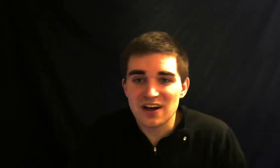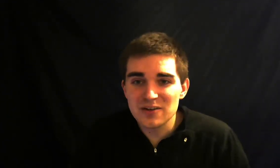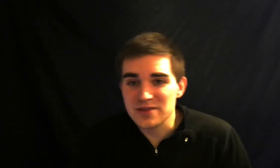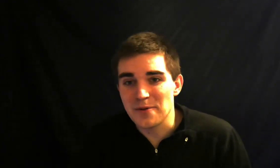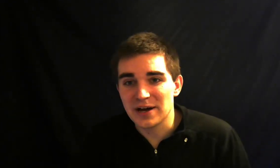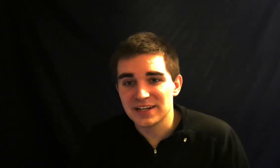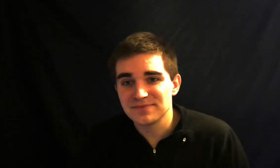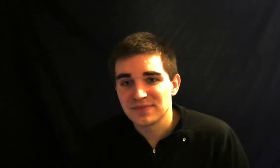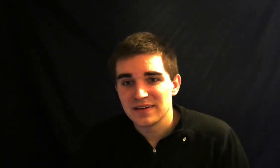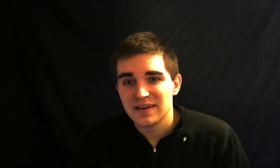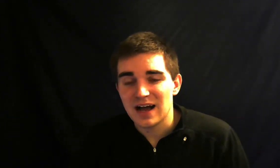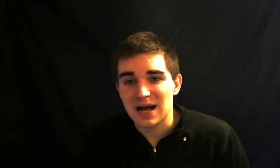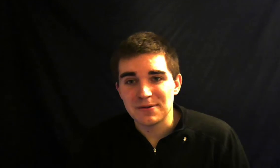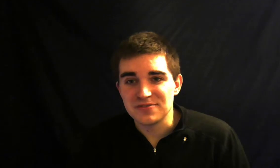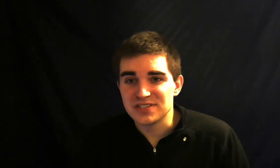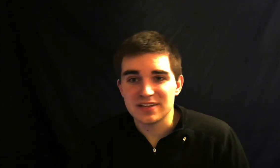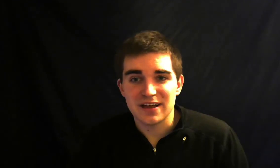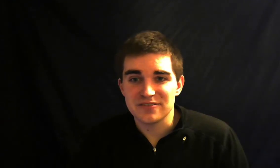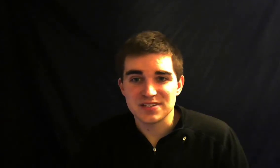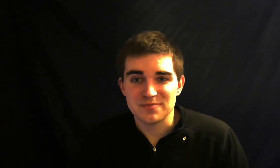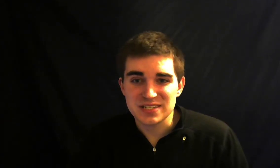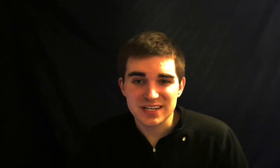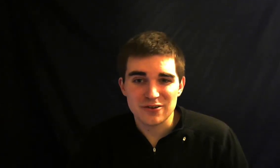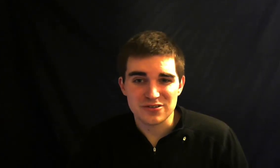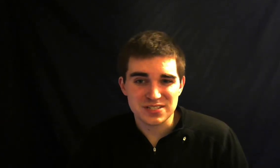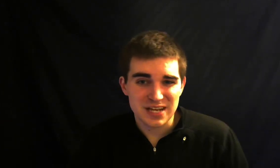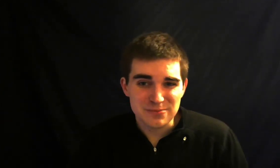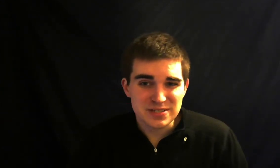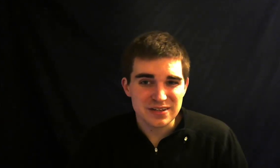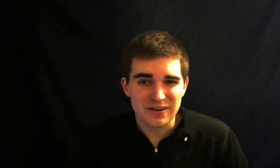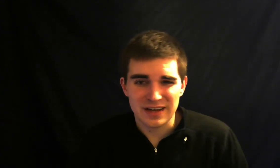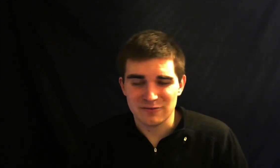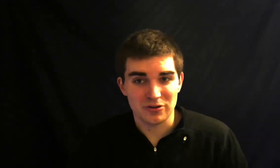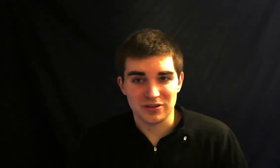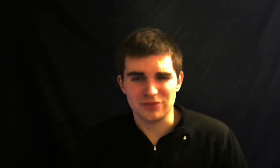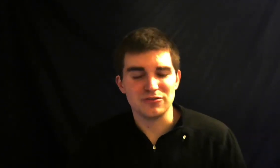them about it if you see a letter that's missing or skipped and or you you're